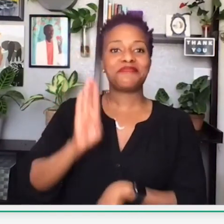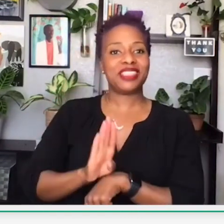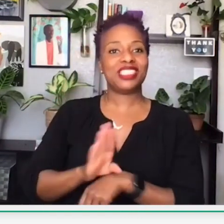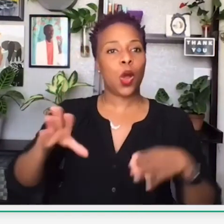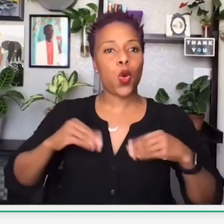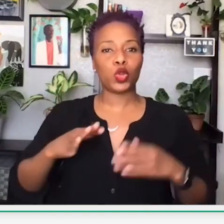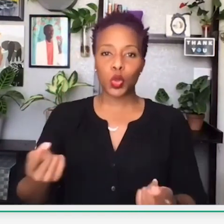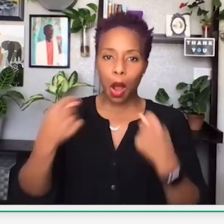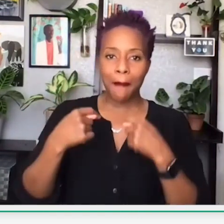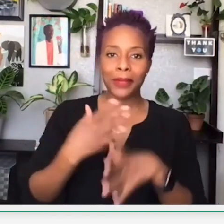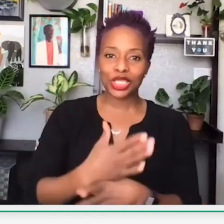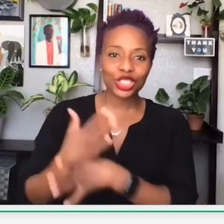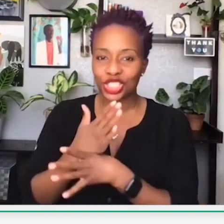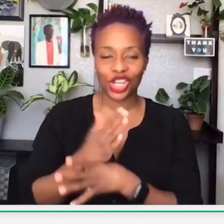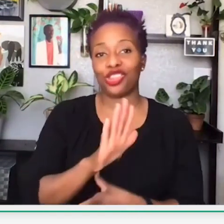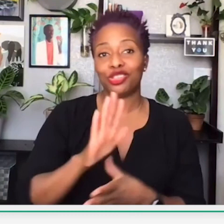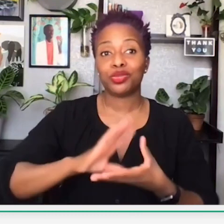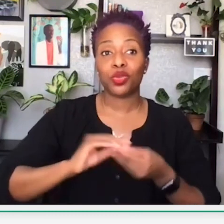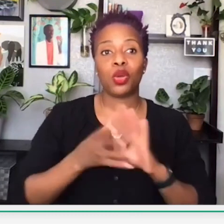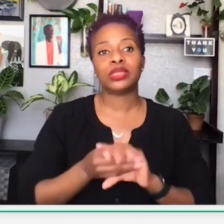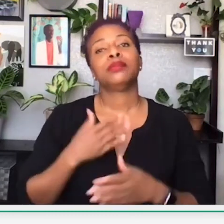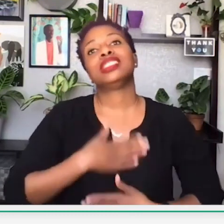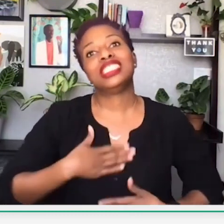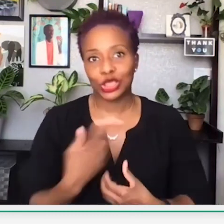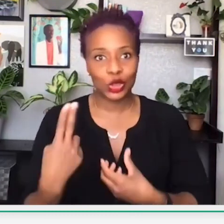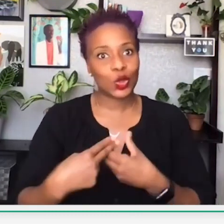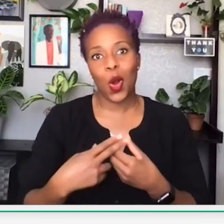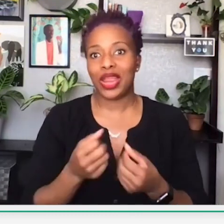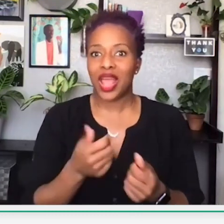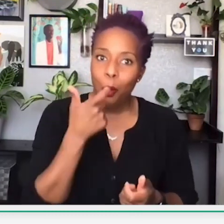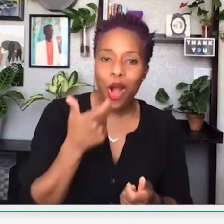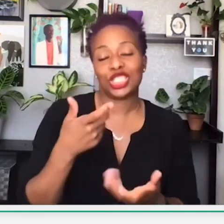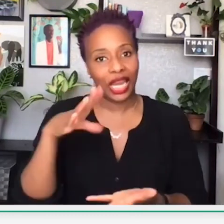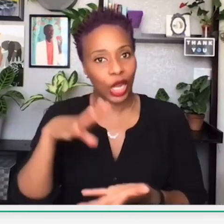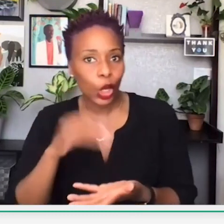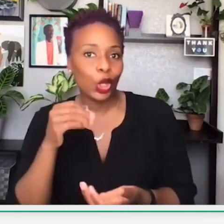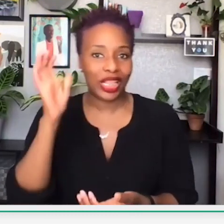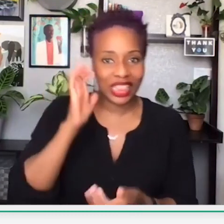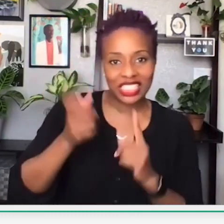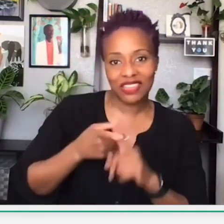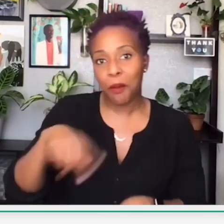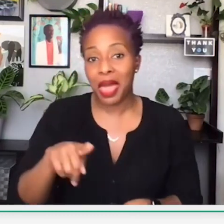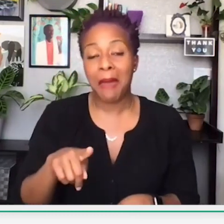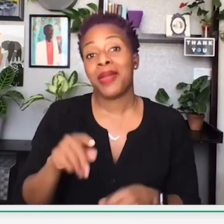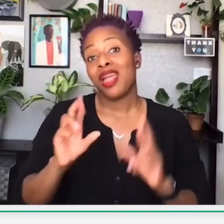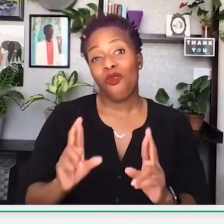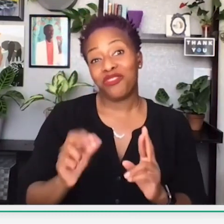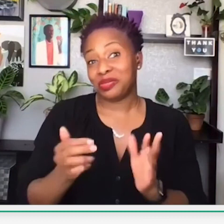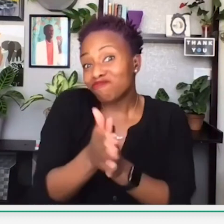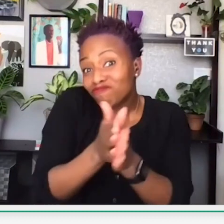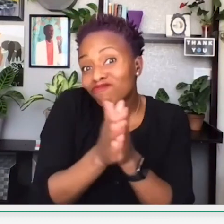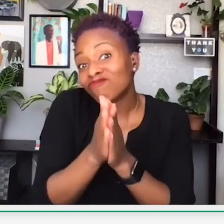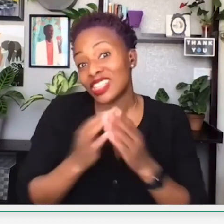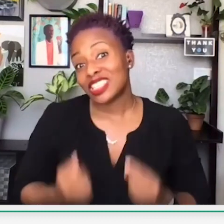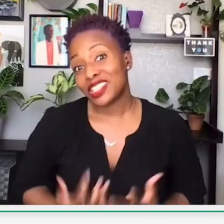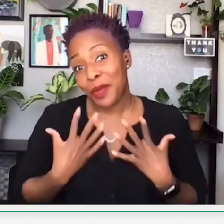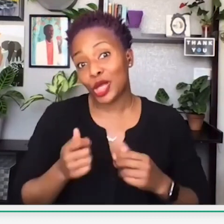I will be inviting deaf black business owners, who will be able to share their perspectives.